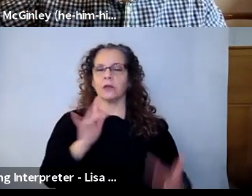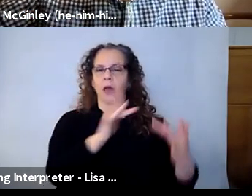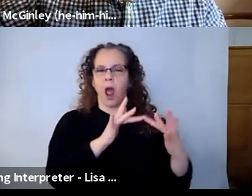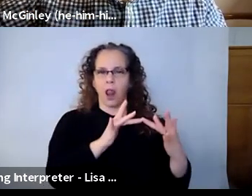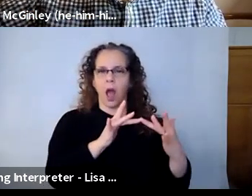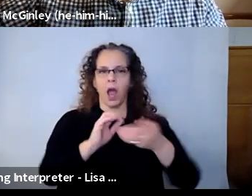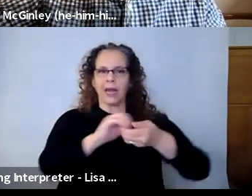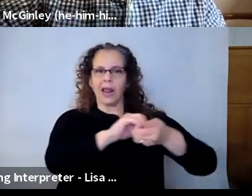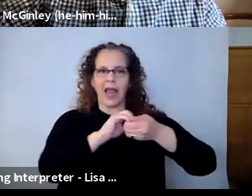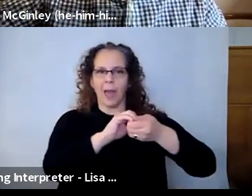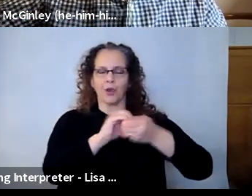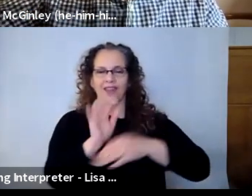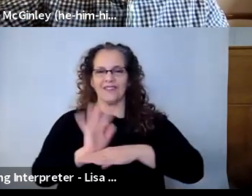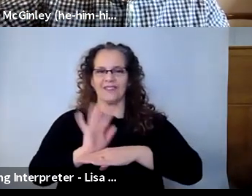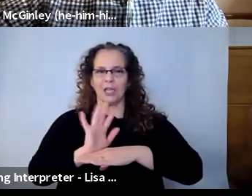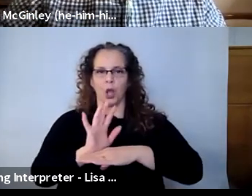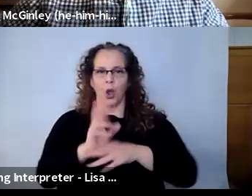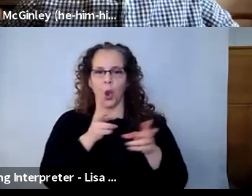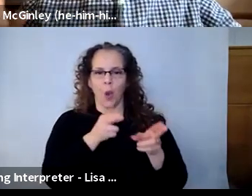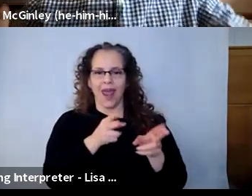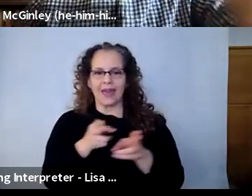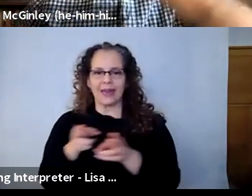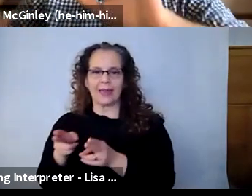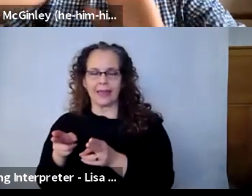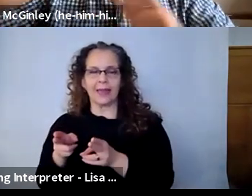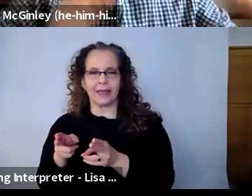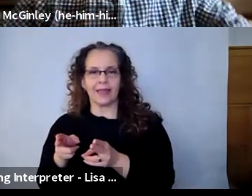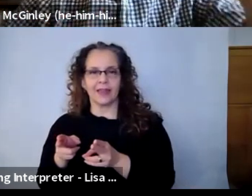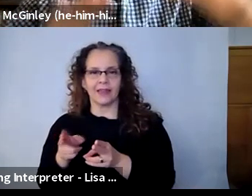editing platform that's allowed folks to contribute to video